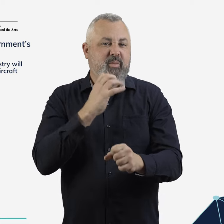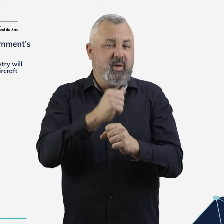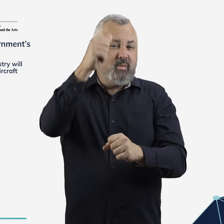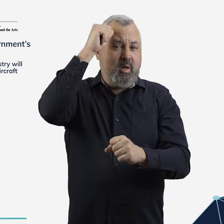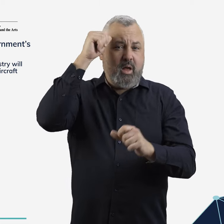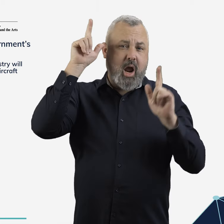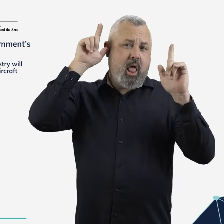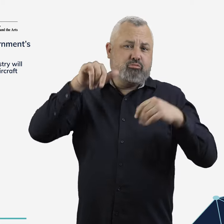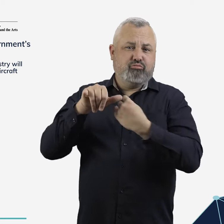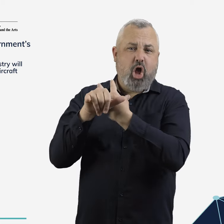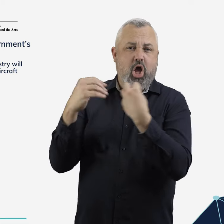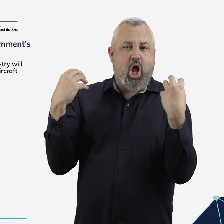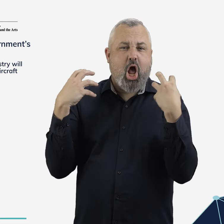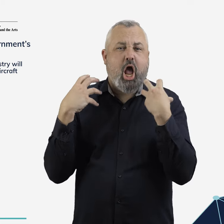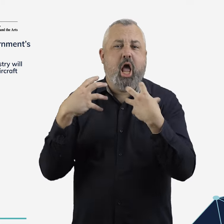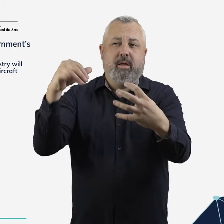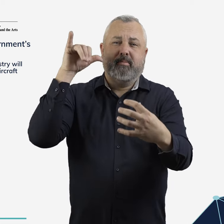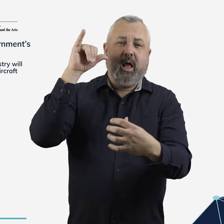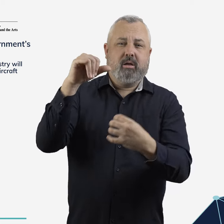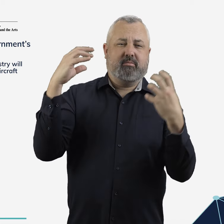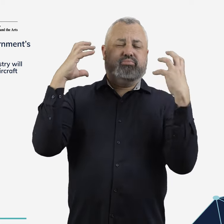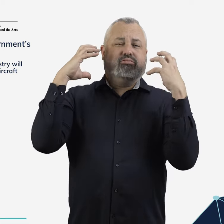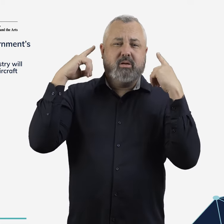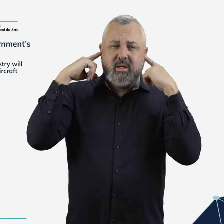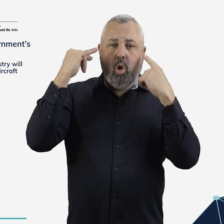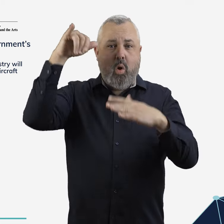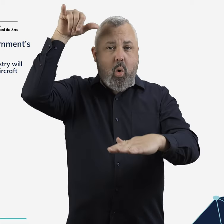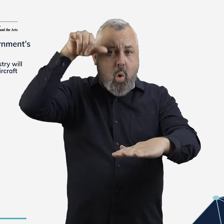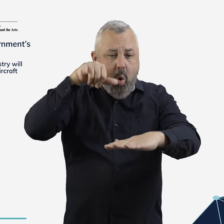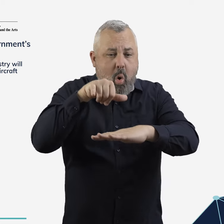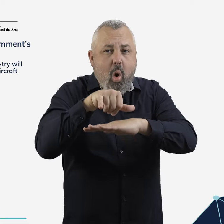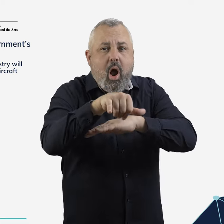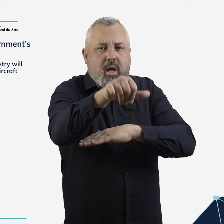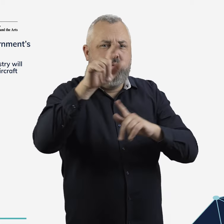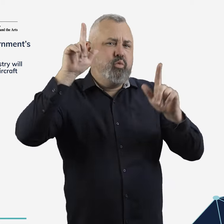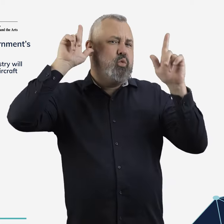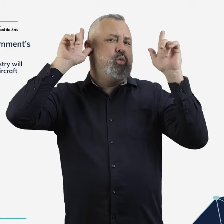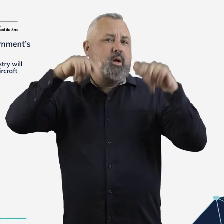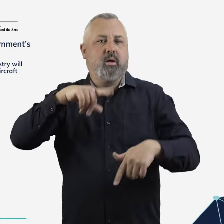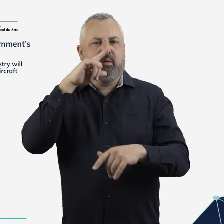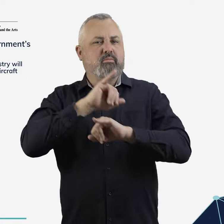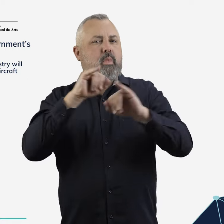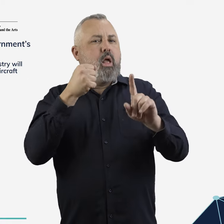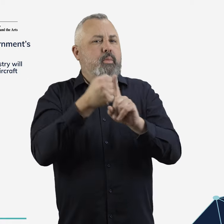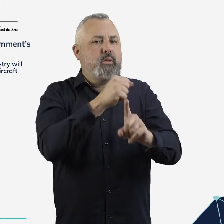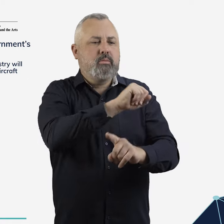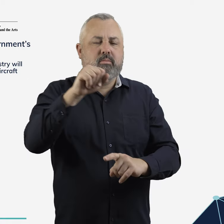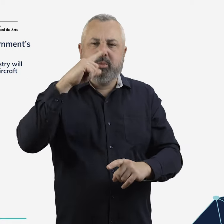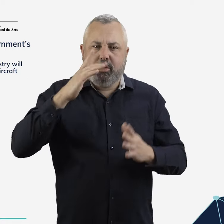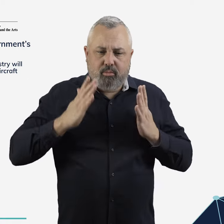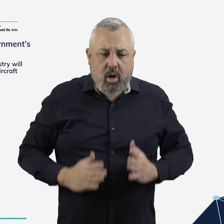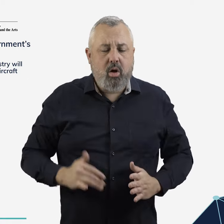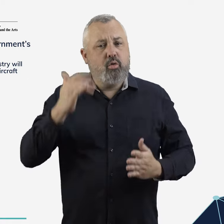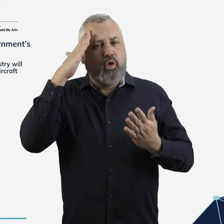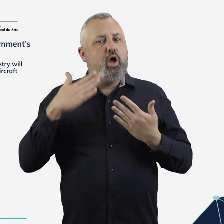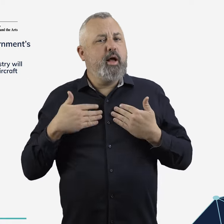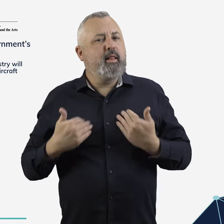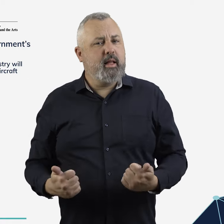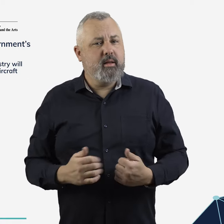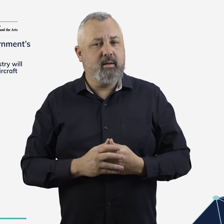The government is aware that excessive exposure to aircraft noise can impact people’s physical and mental health.